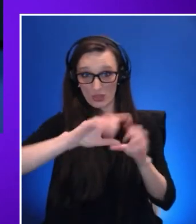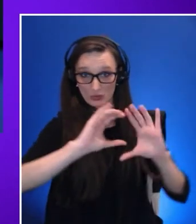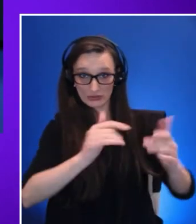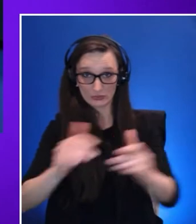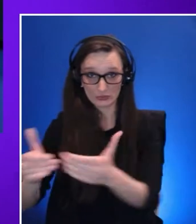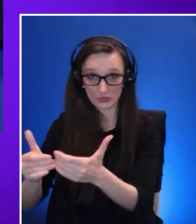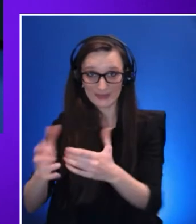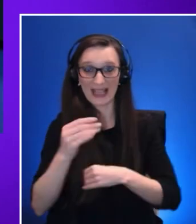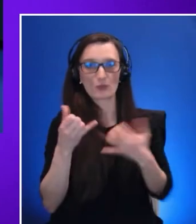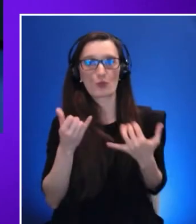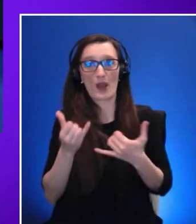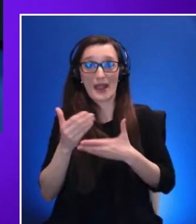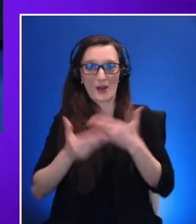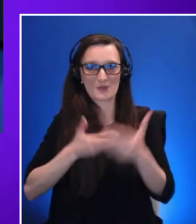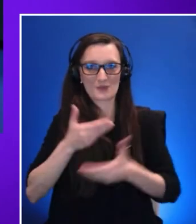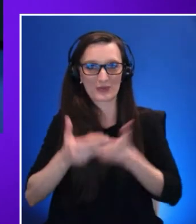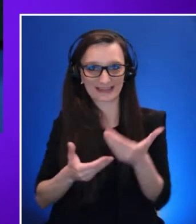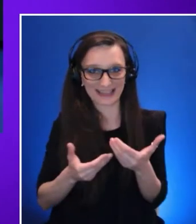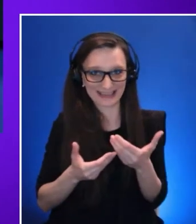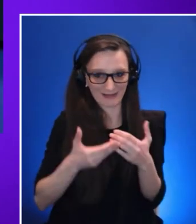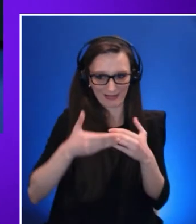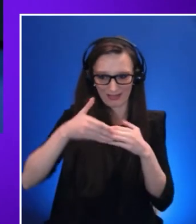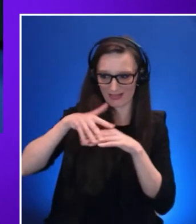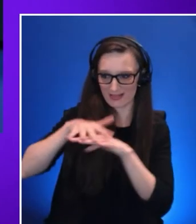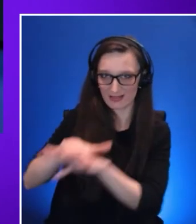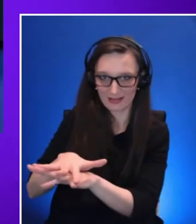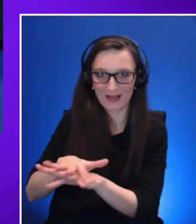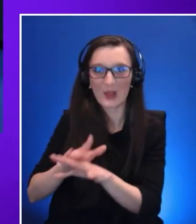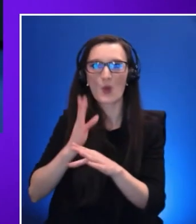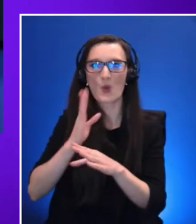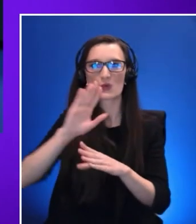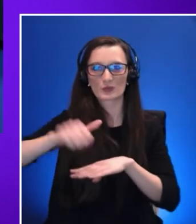into feedback that we are going to implement into the products that we are using in the metaverse.